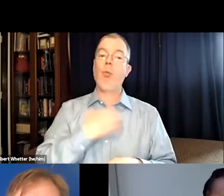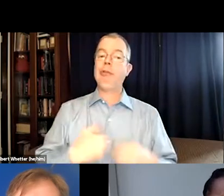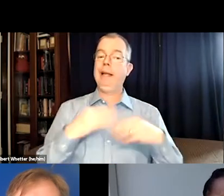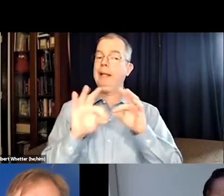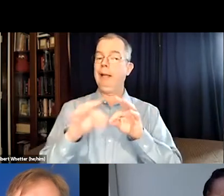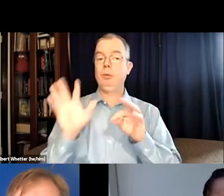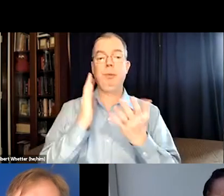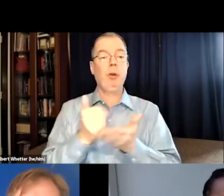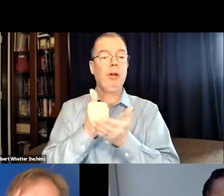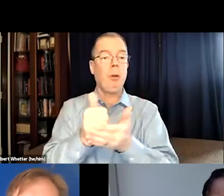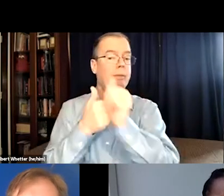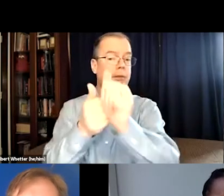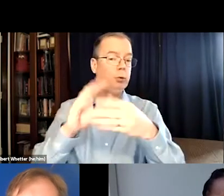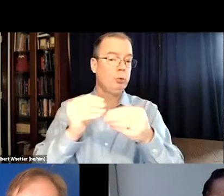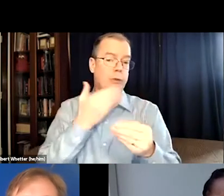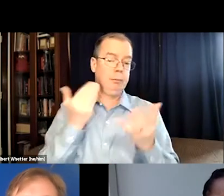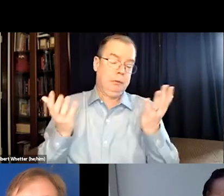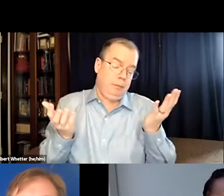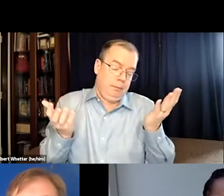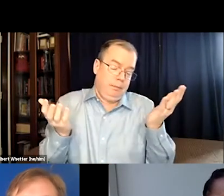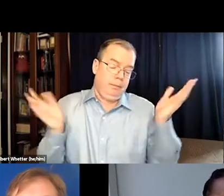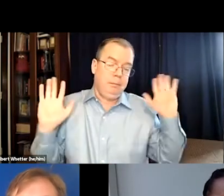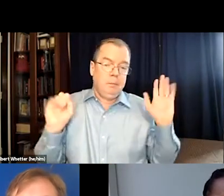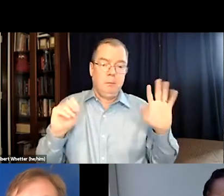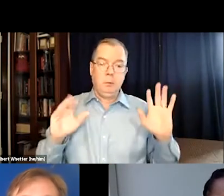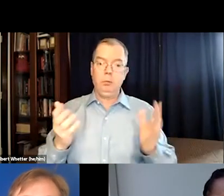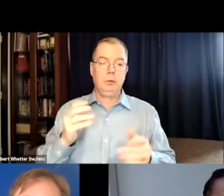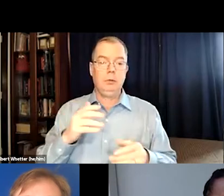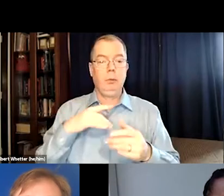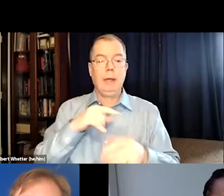And many hearing people have said that I wish there was captioning on screen so I